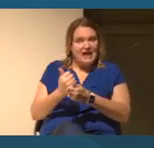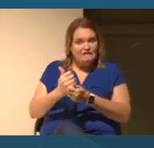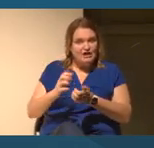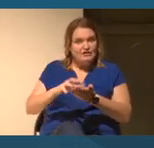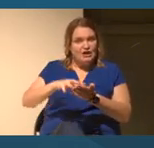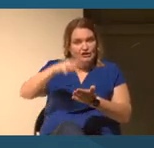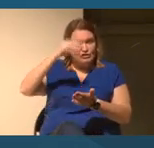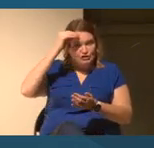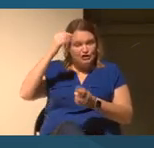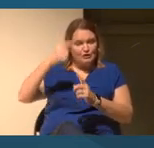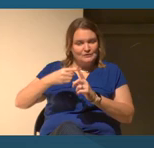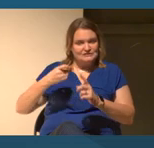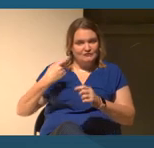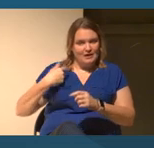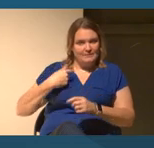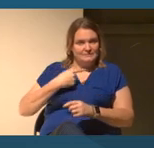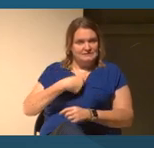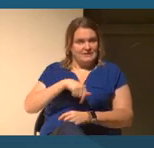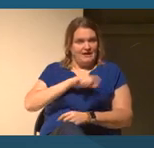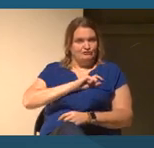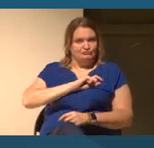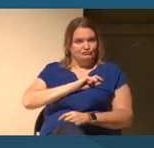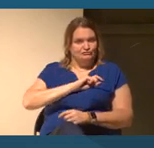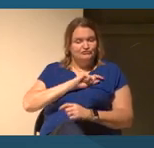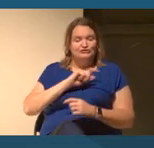And that really shapes our sense of identity and pride.